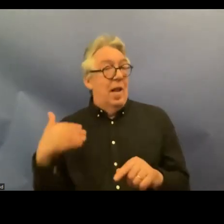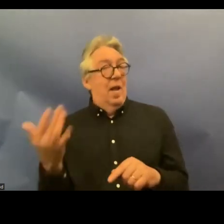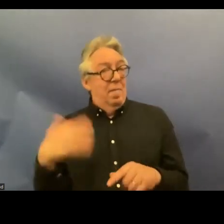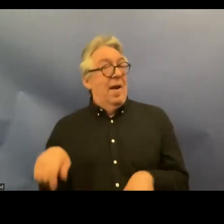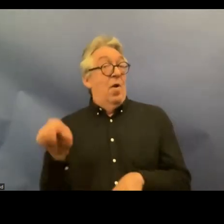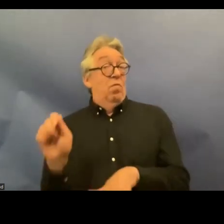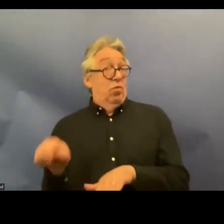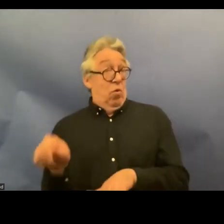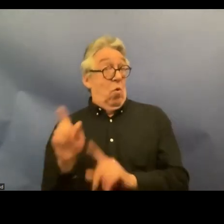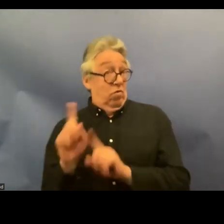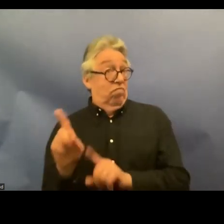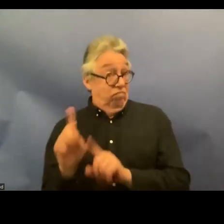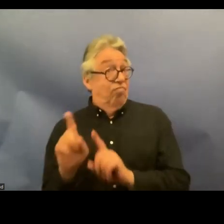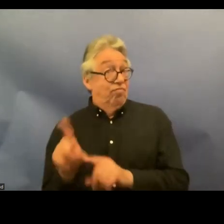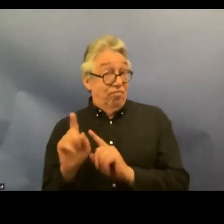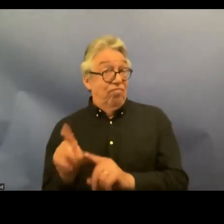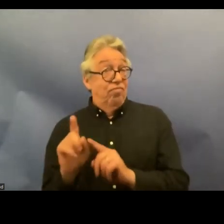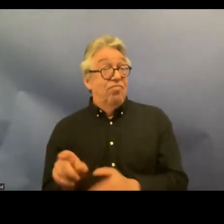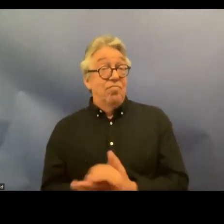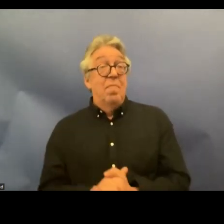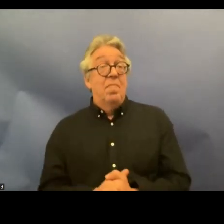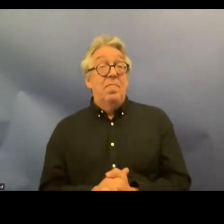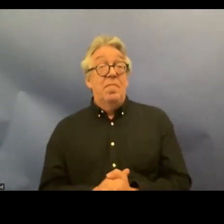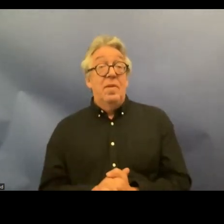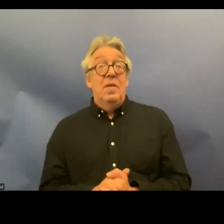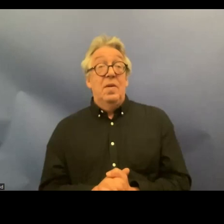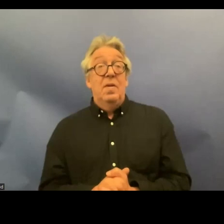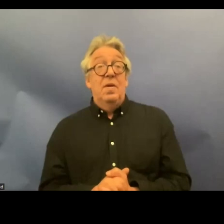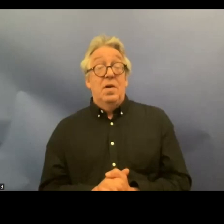have been pursued uh just this